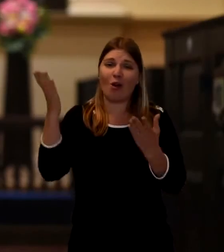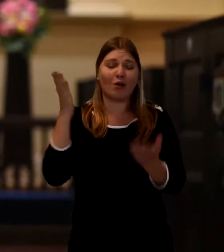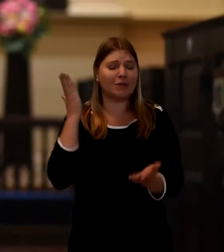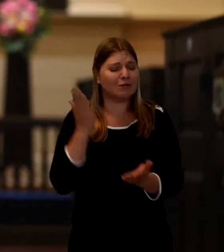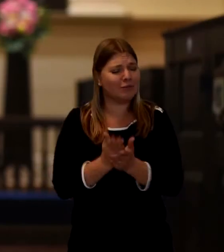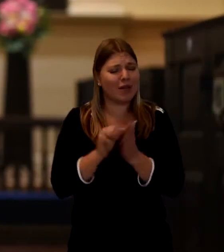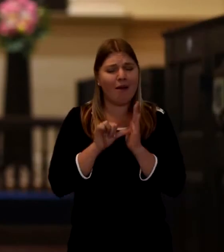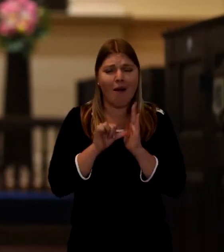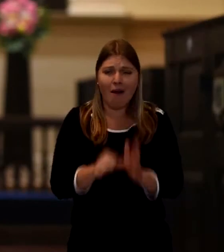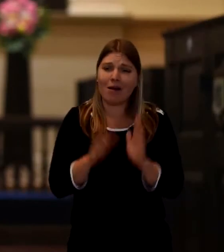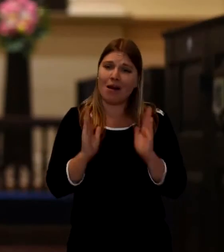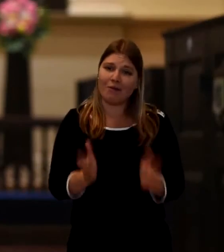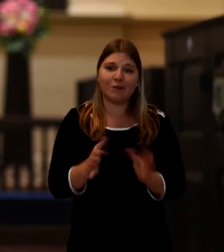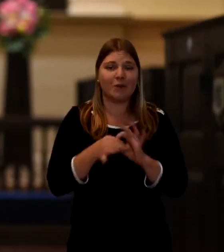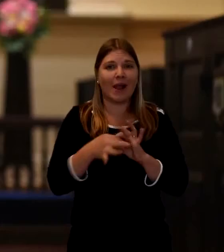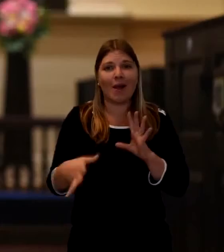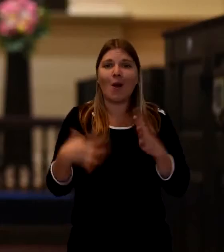Because one of the hardest things is letting go.